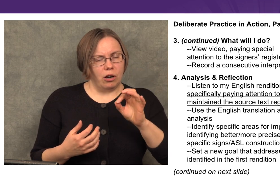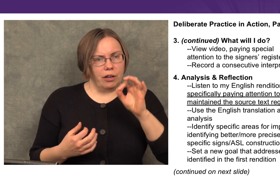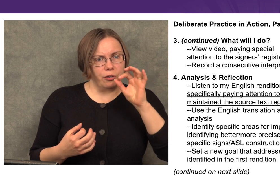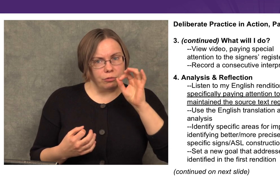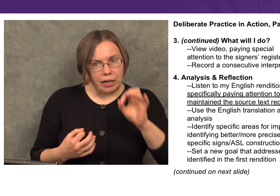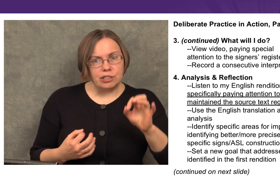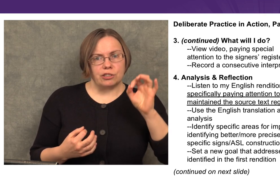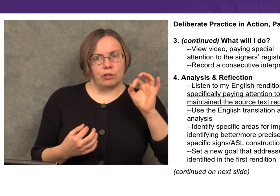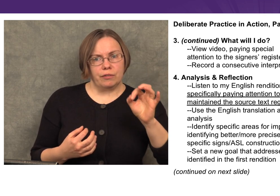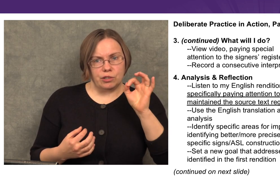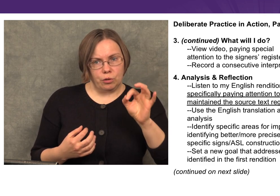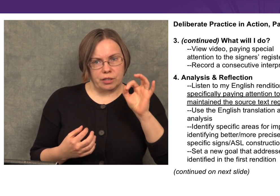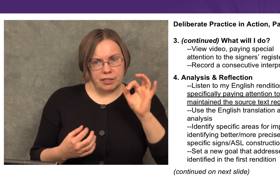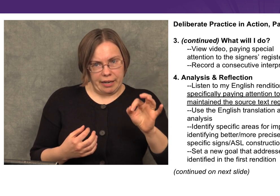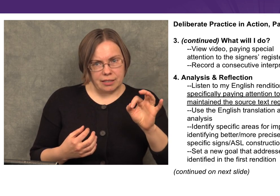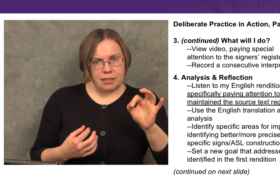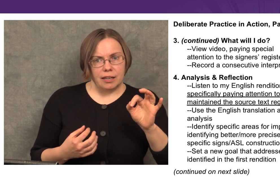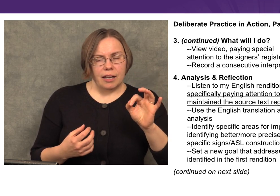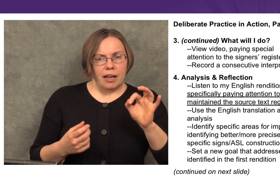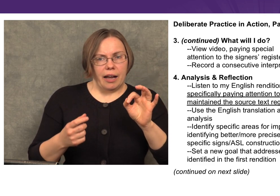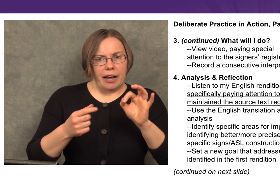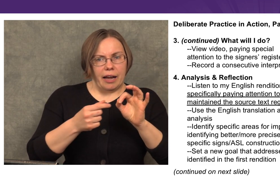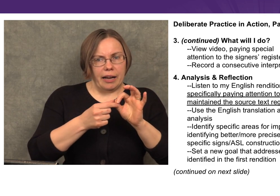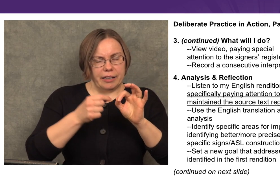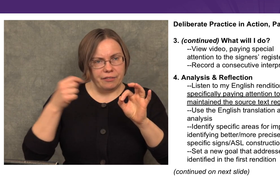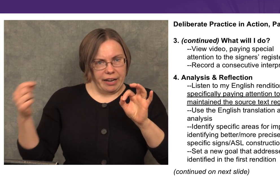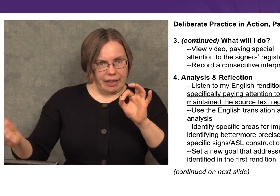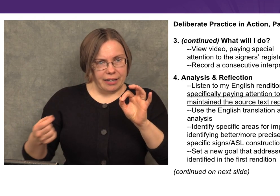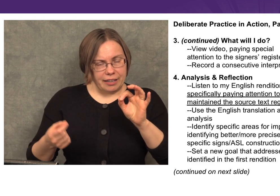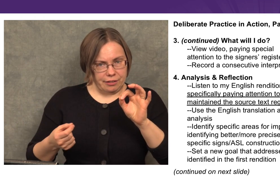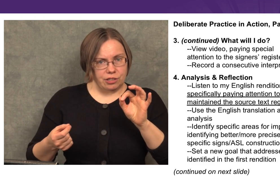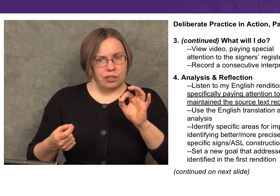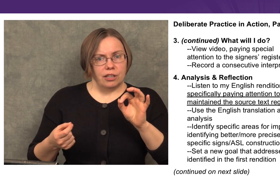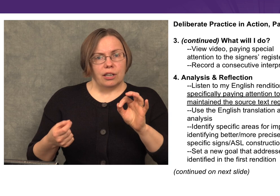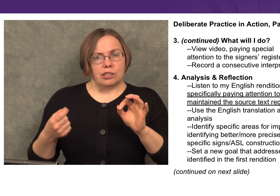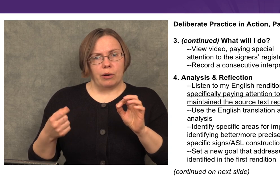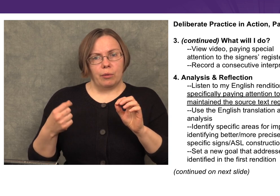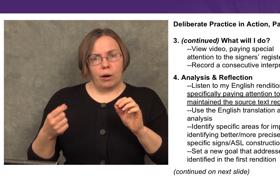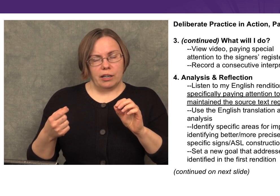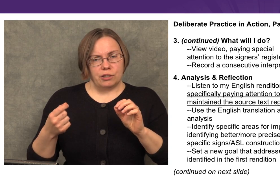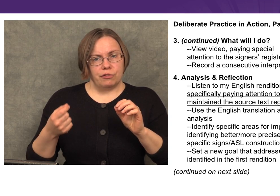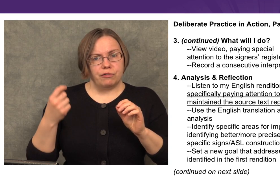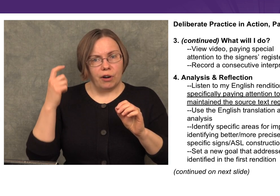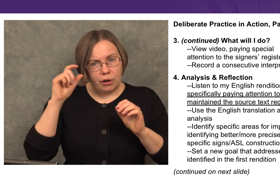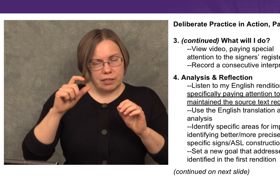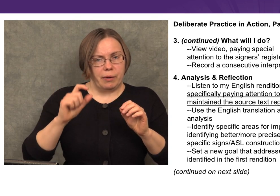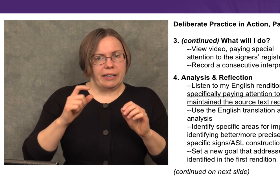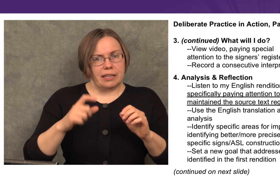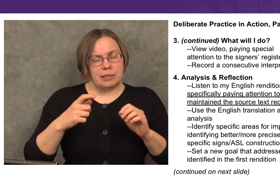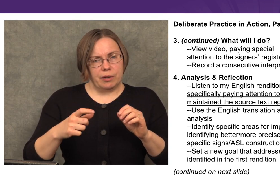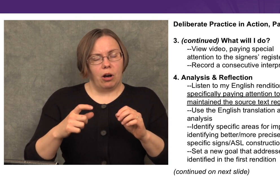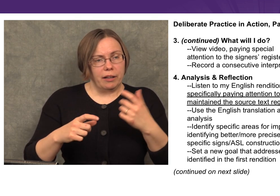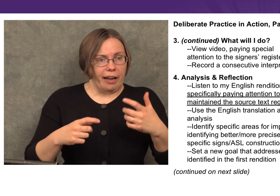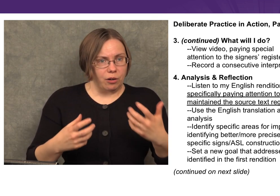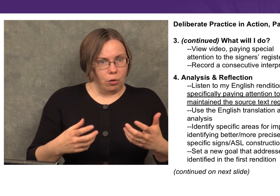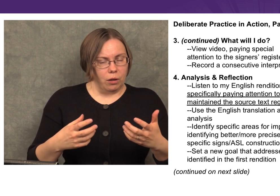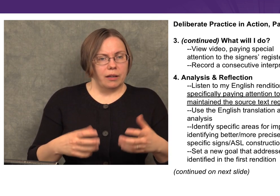on the register of the source text and convey that in English, so I want to focus my assessment on that goal.